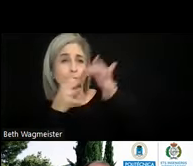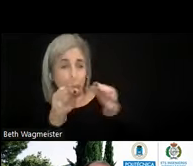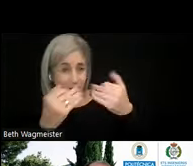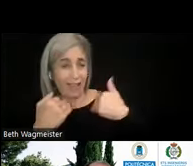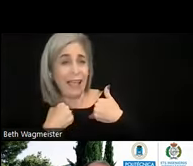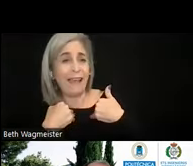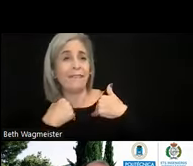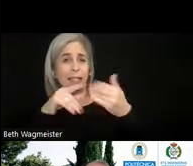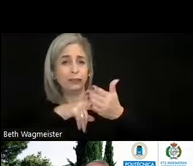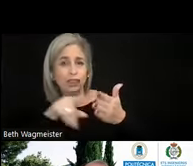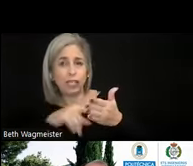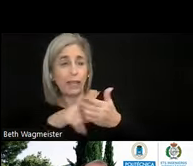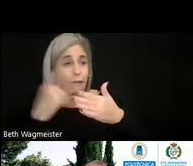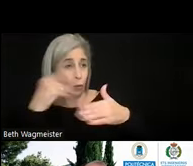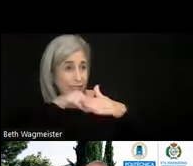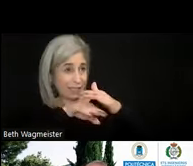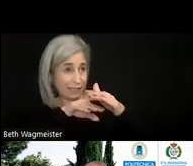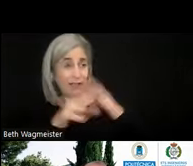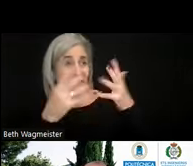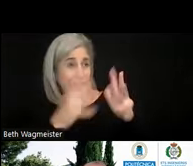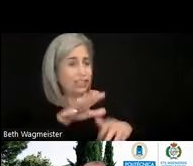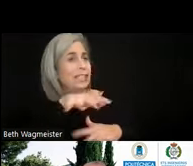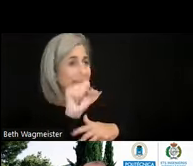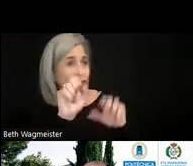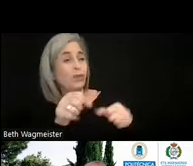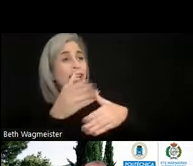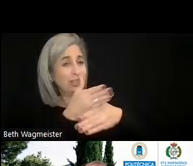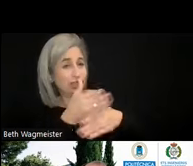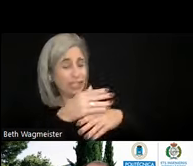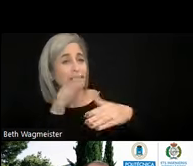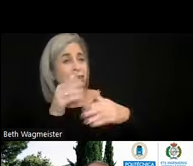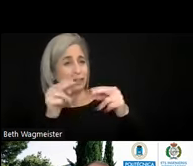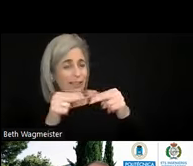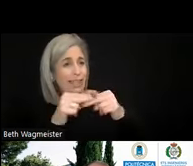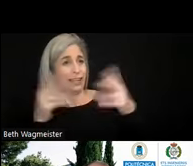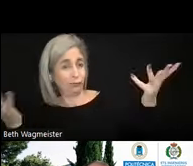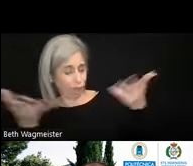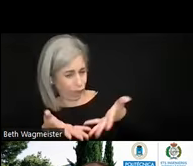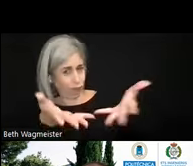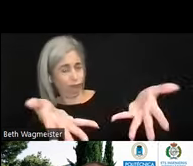for accessibility and things like that. Yes, the slides are free for you to distribute. No worries.